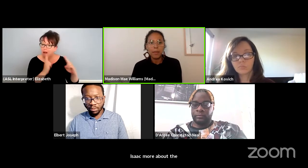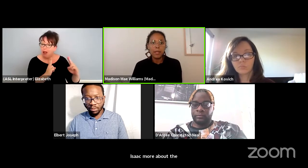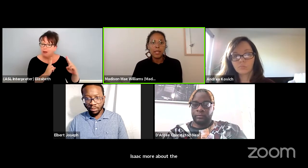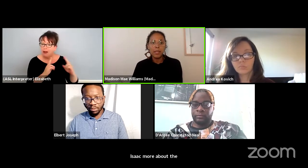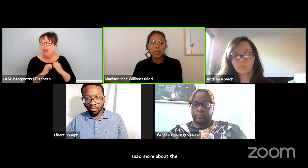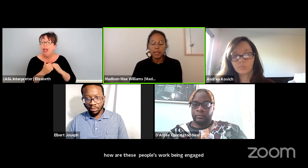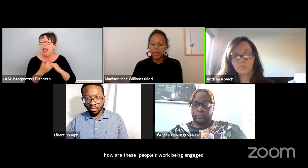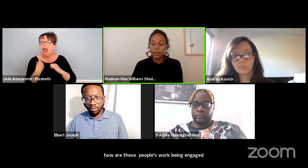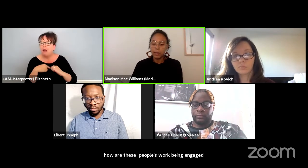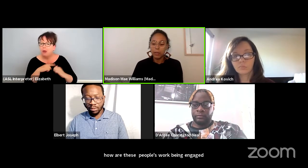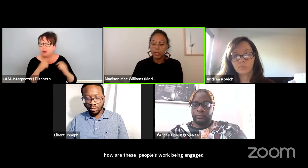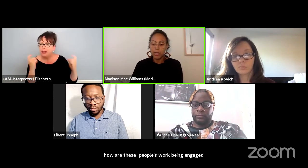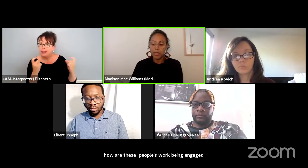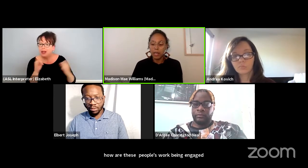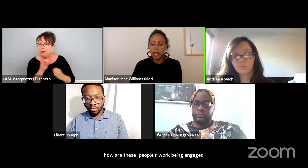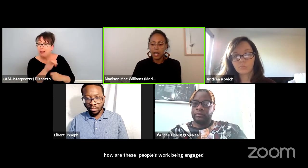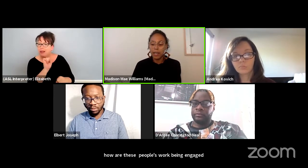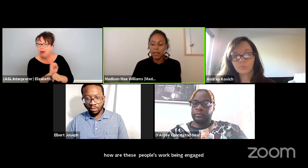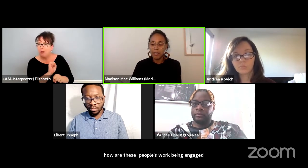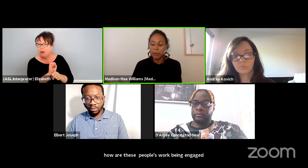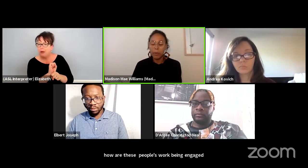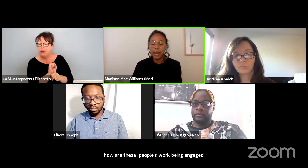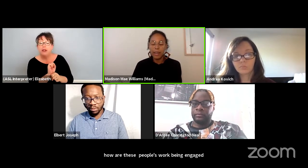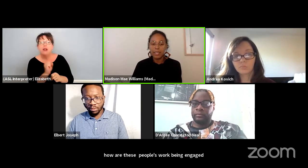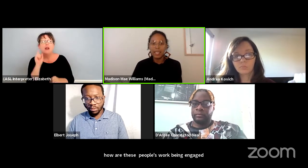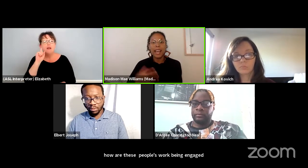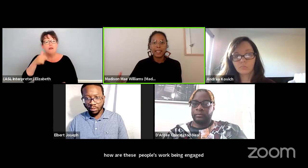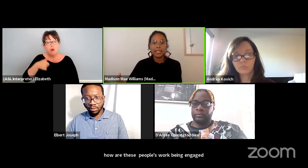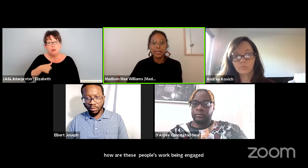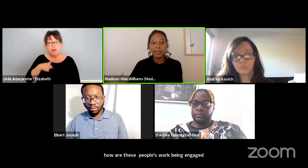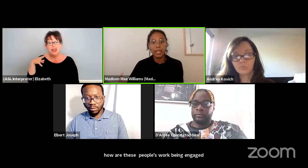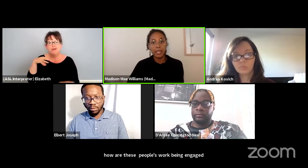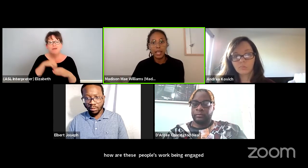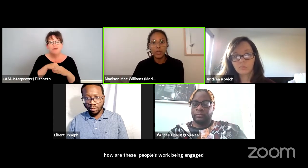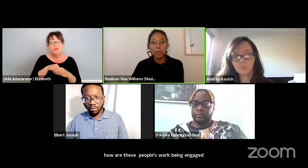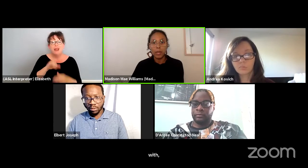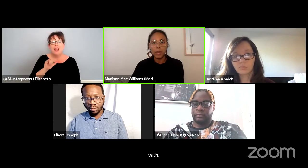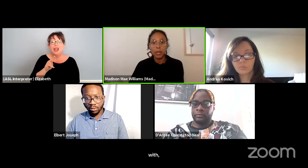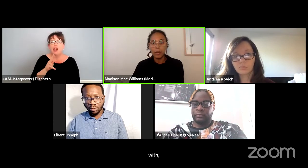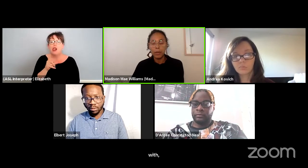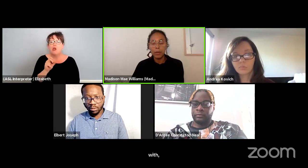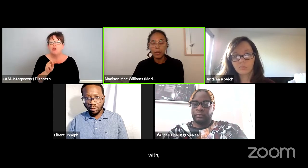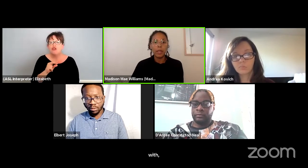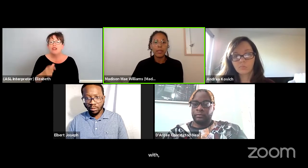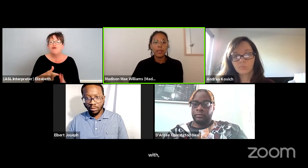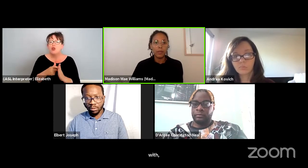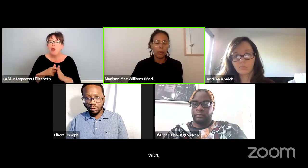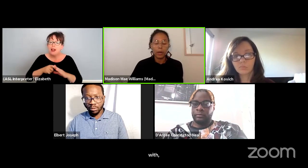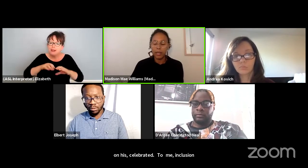To me inclusion requires an active engagement with the work.